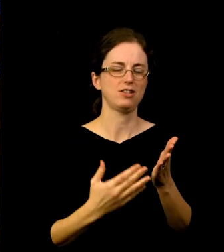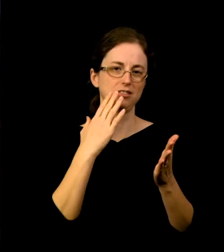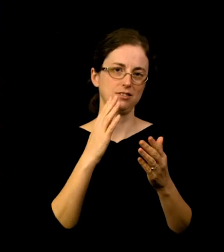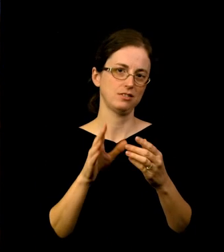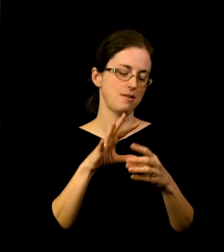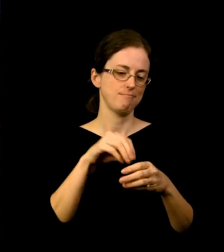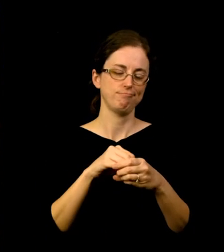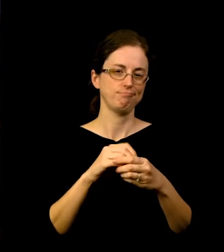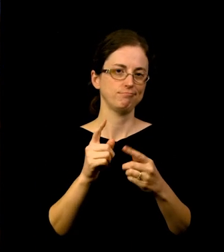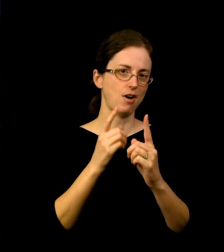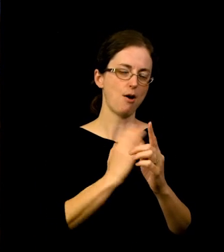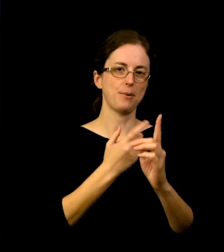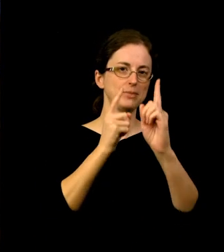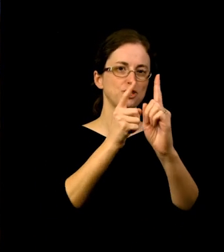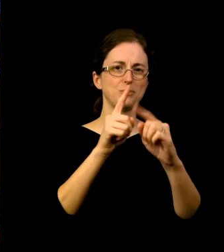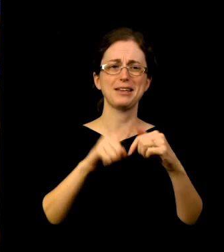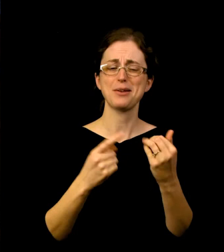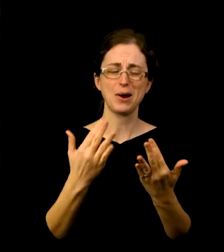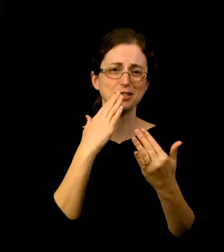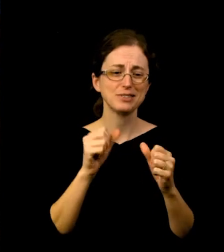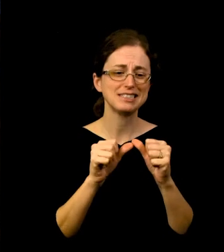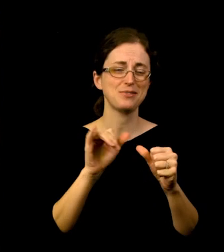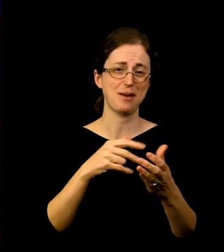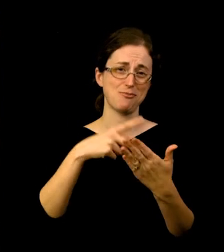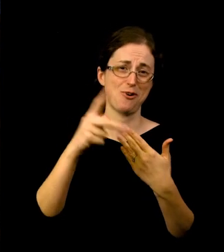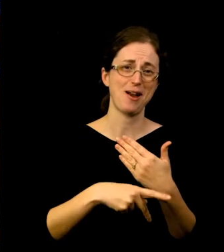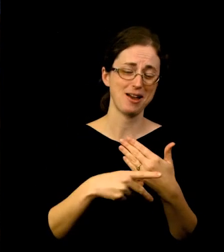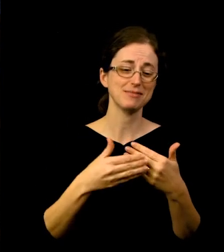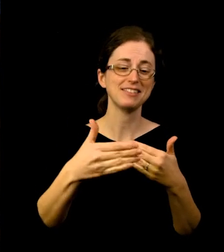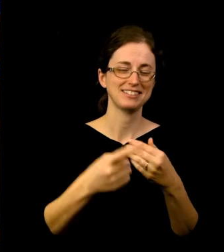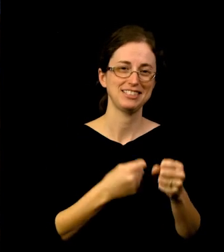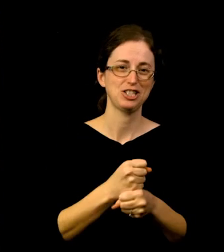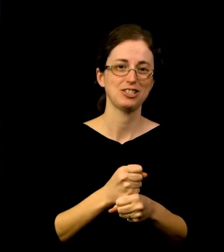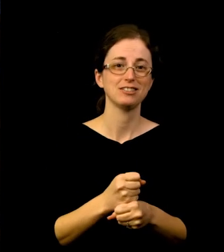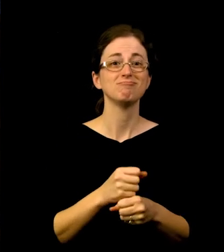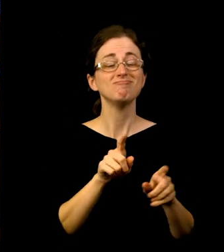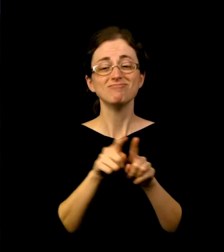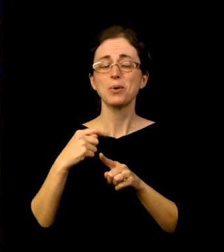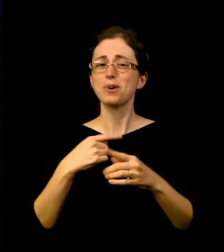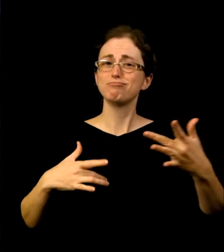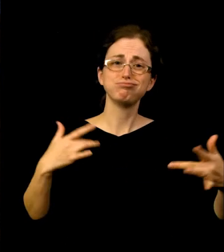And we are so excited to present our 3rd Annual Cinema Unbound Awards this Spring, celebrating folks